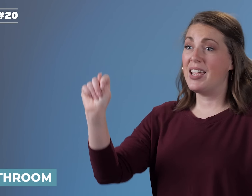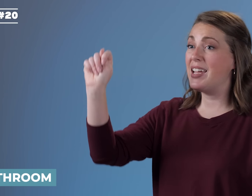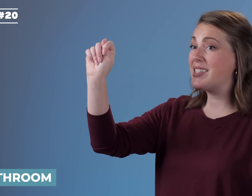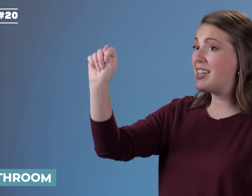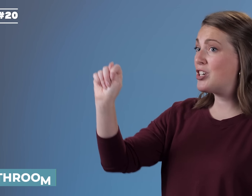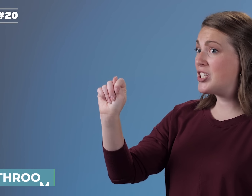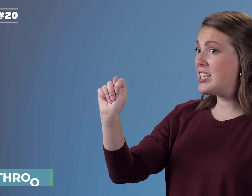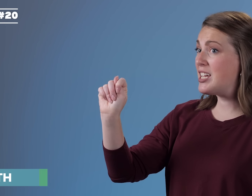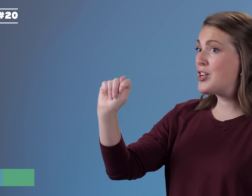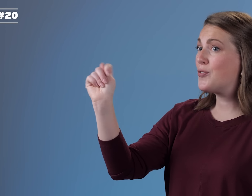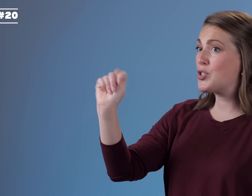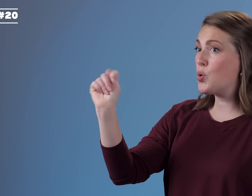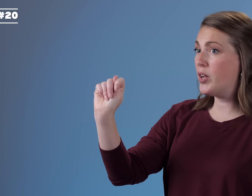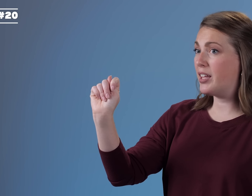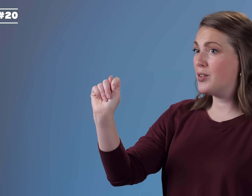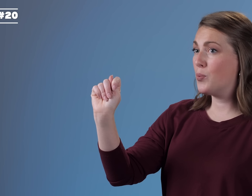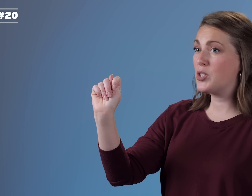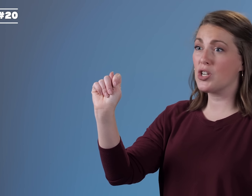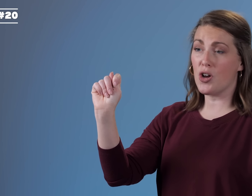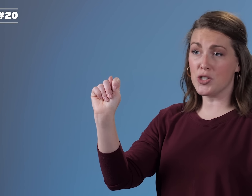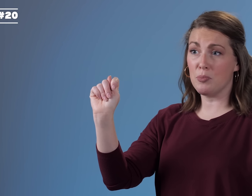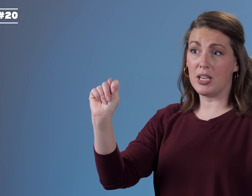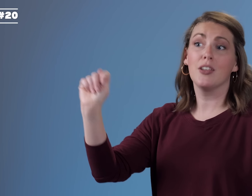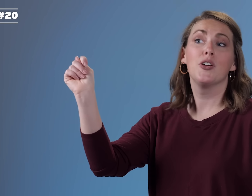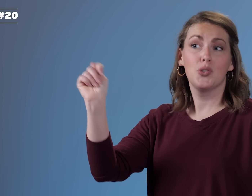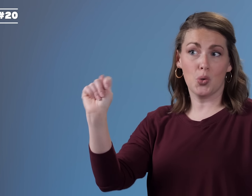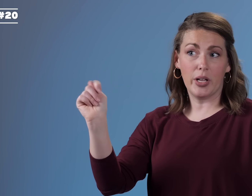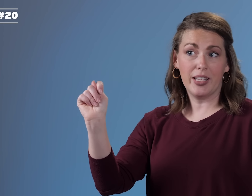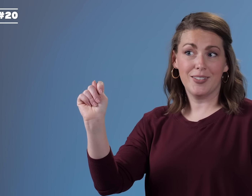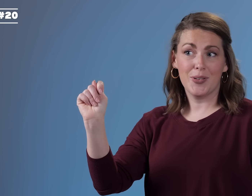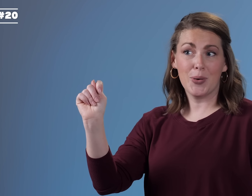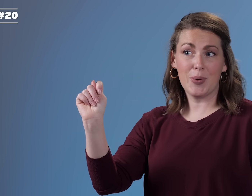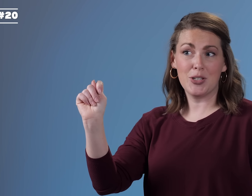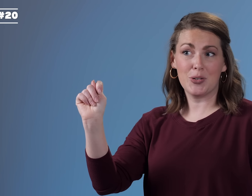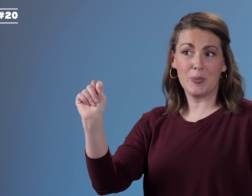It's the letter t for toilet which can also mean toilet or restroom